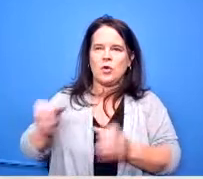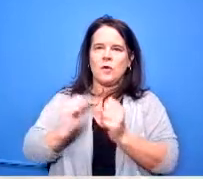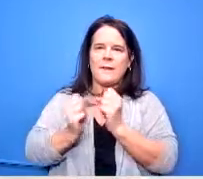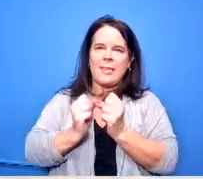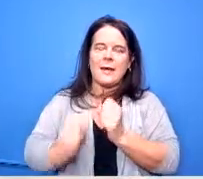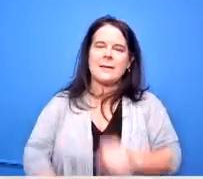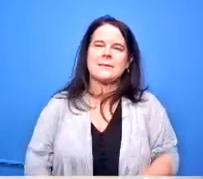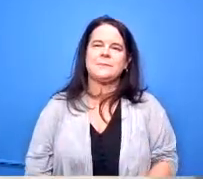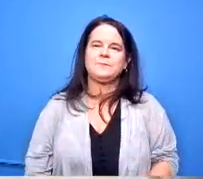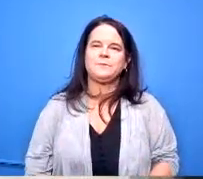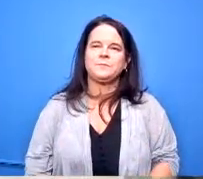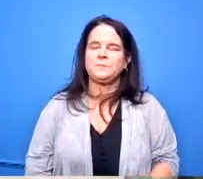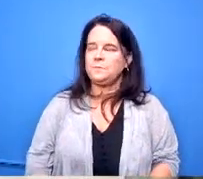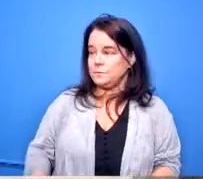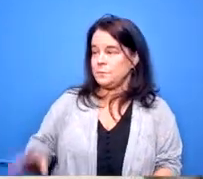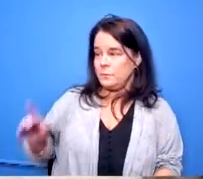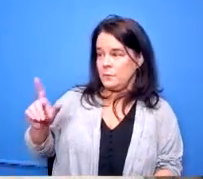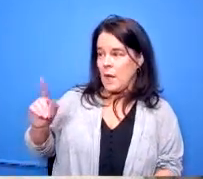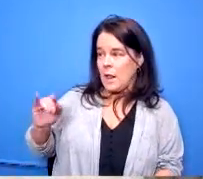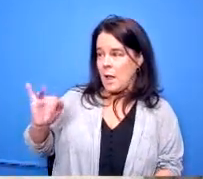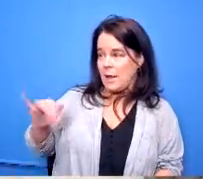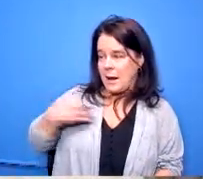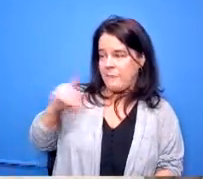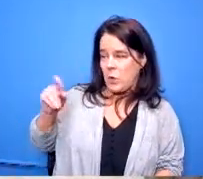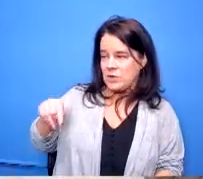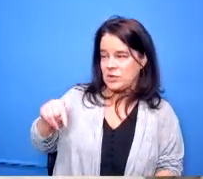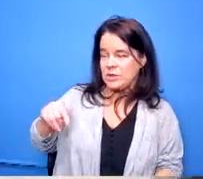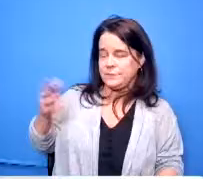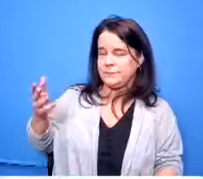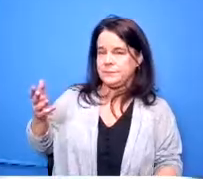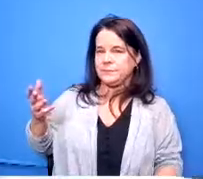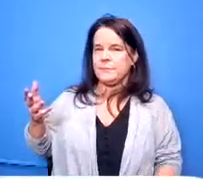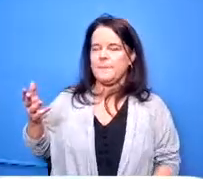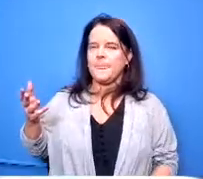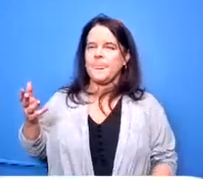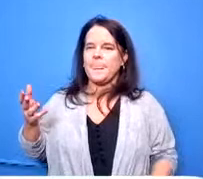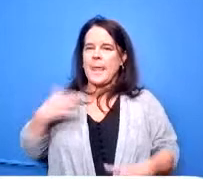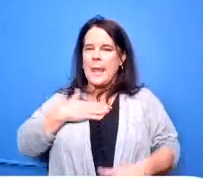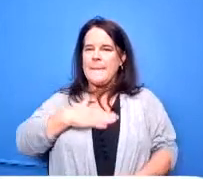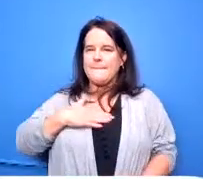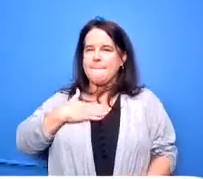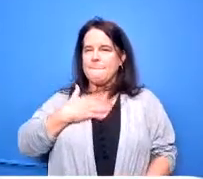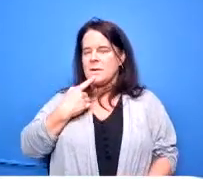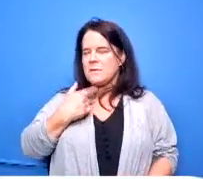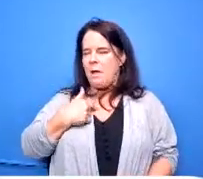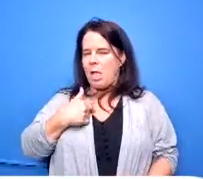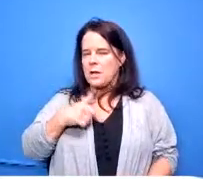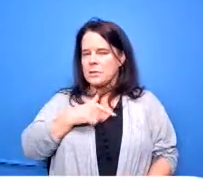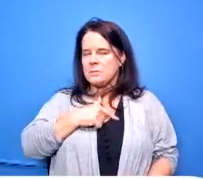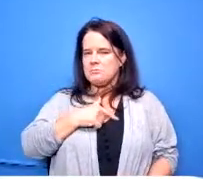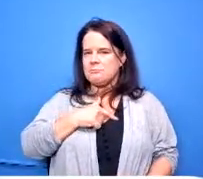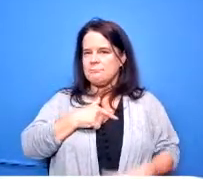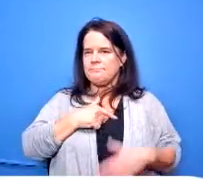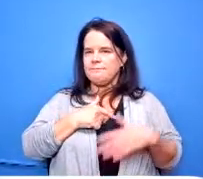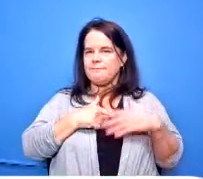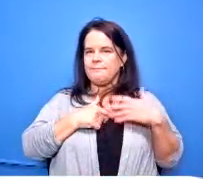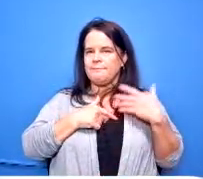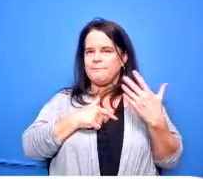dr lolly i do have a question um if you could tell us what will be the plan to finish up the year as